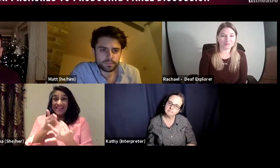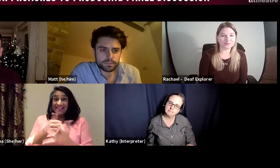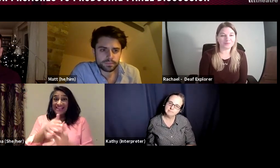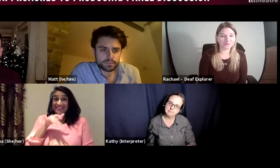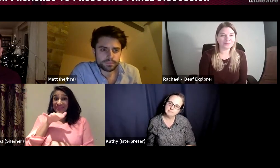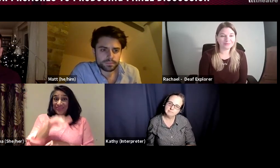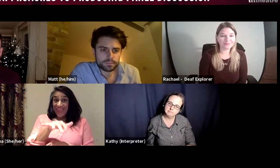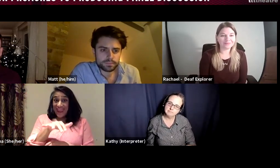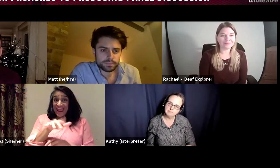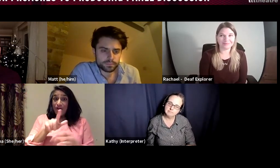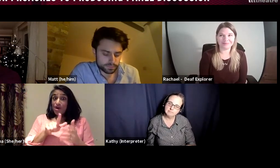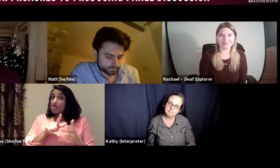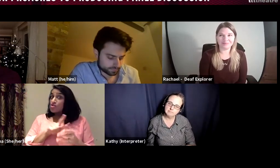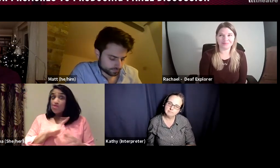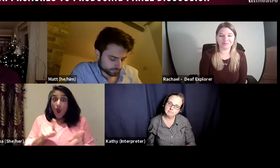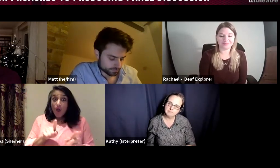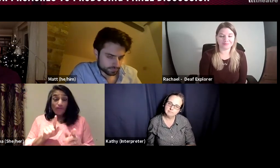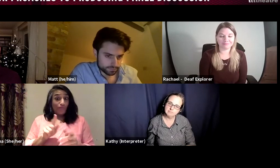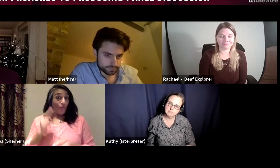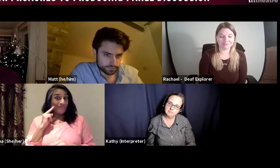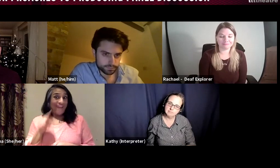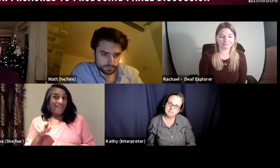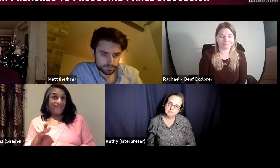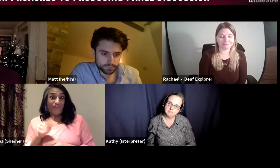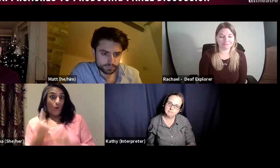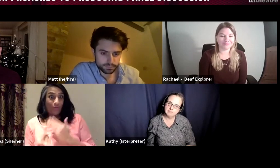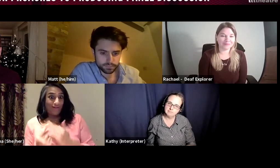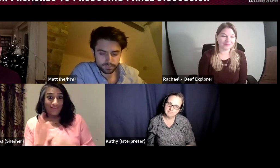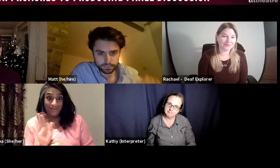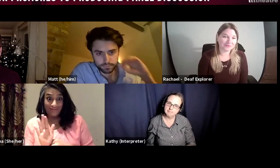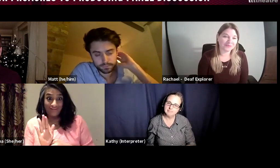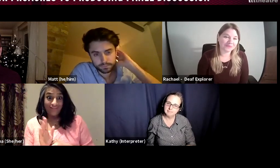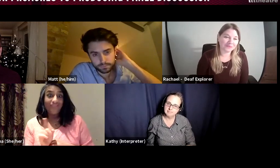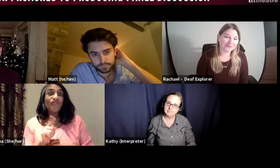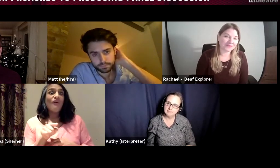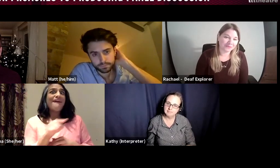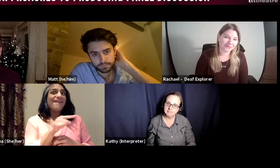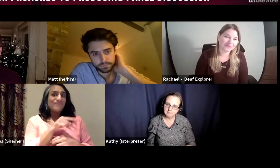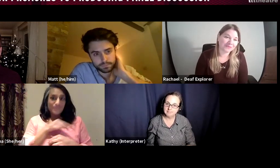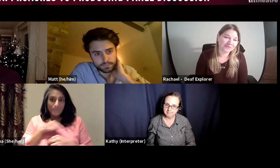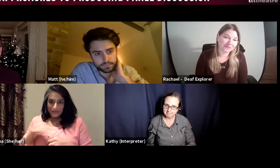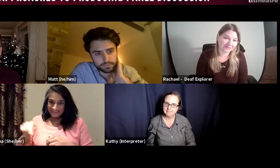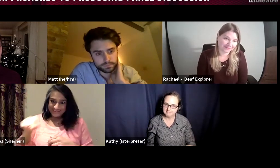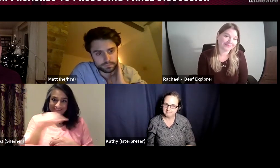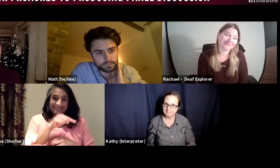Producers should be aware that the access is there just for the deaf participants,